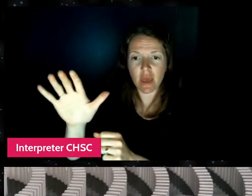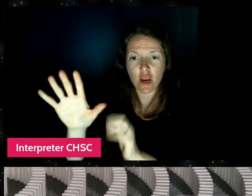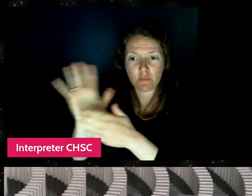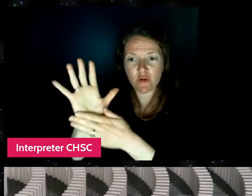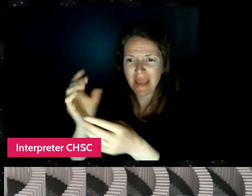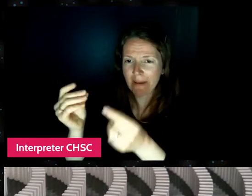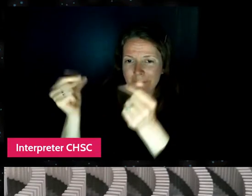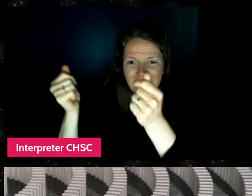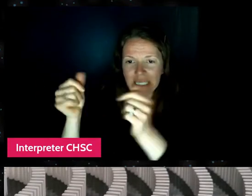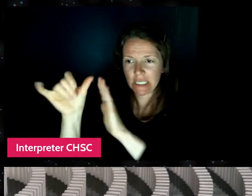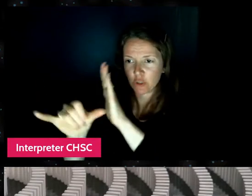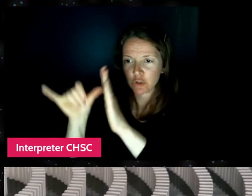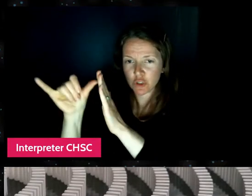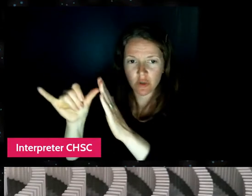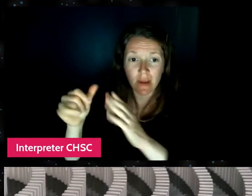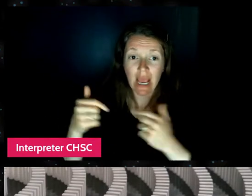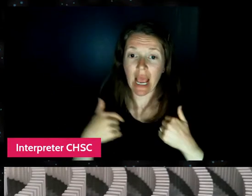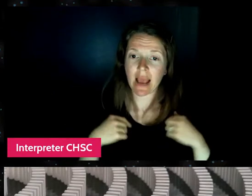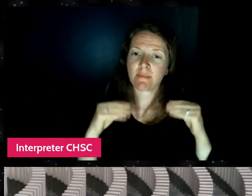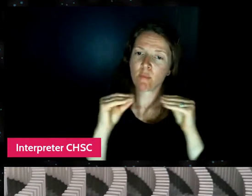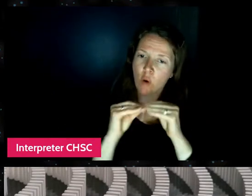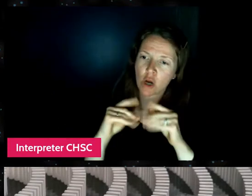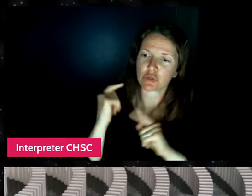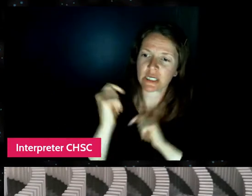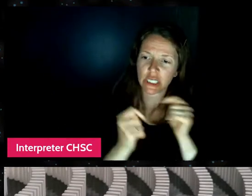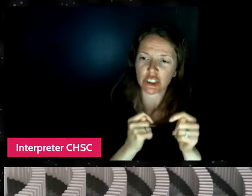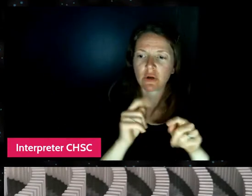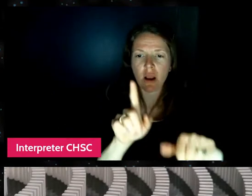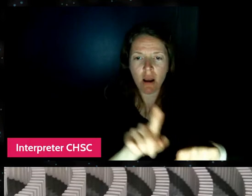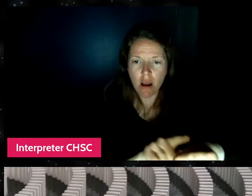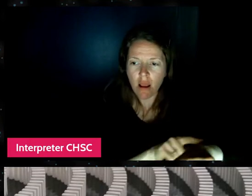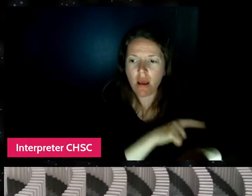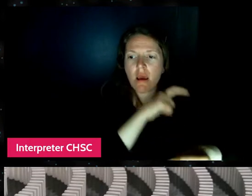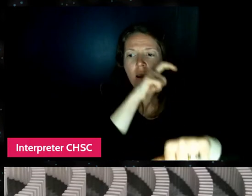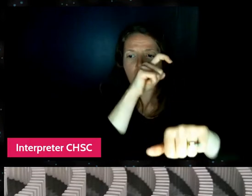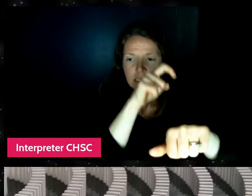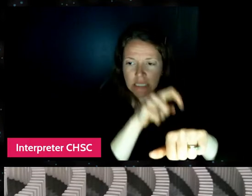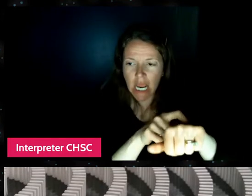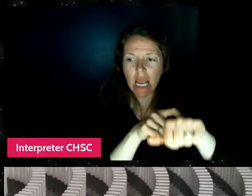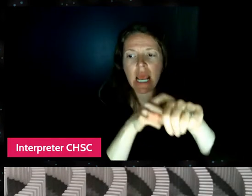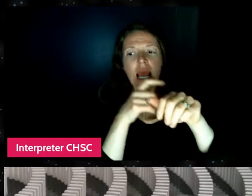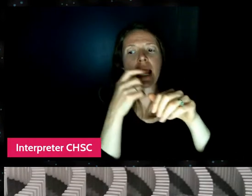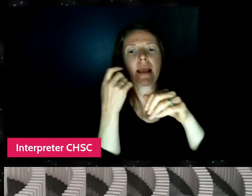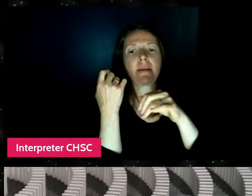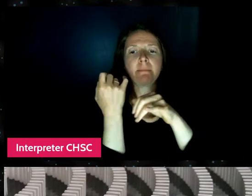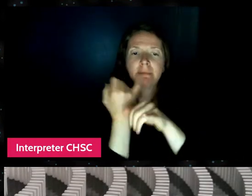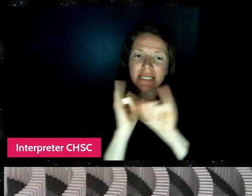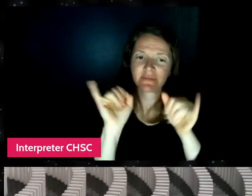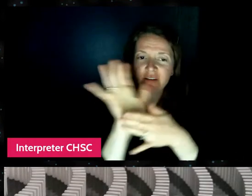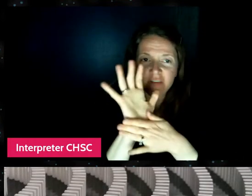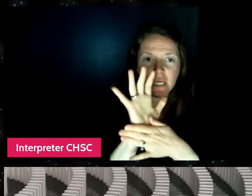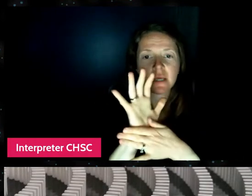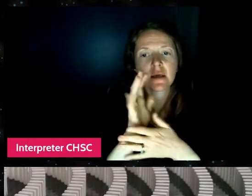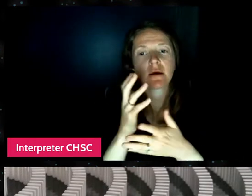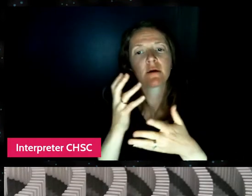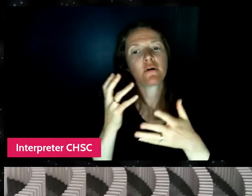And I'm obviously coming from a more traditional background of independent film and documentary and movie theaters.